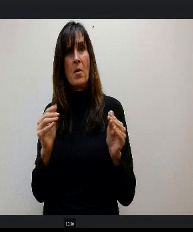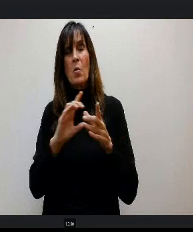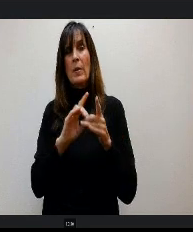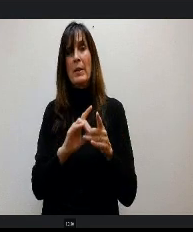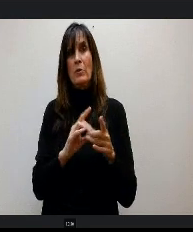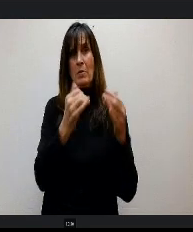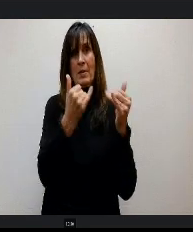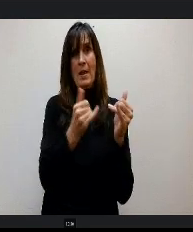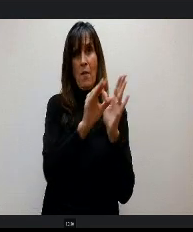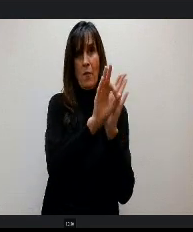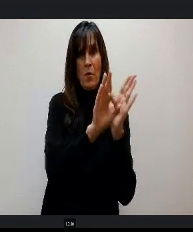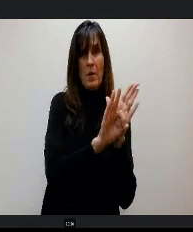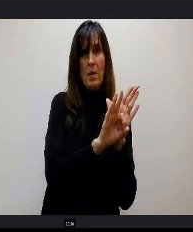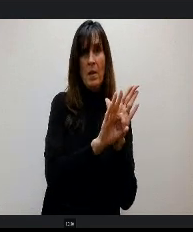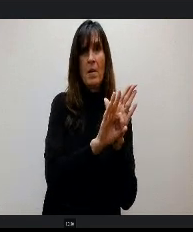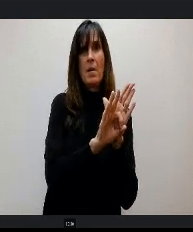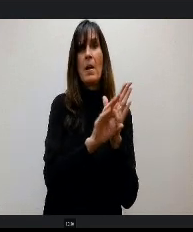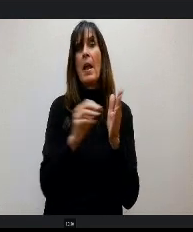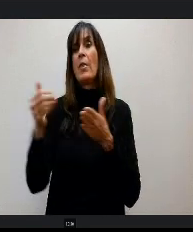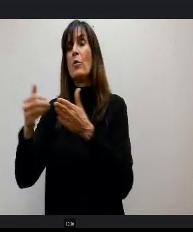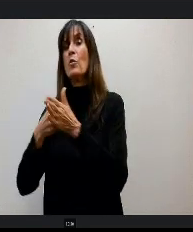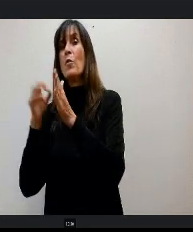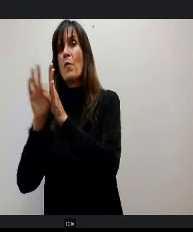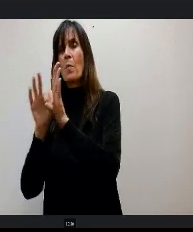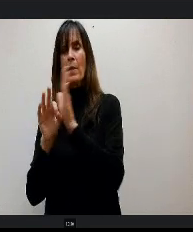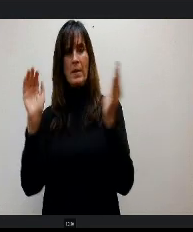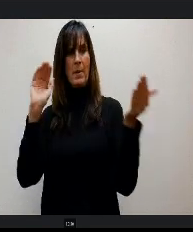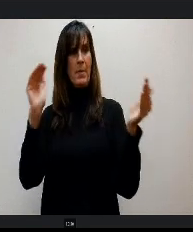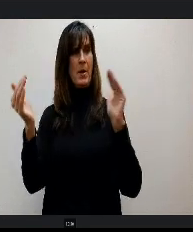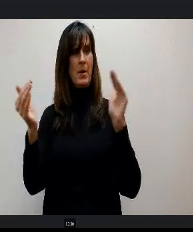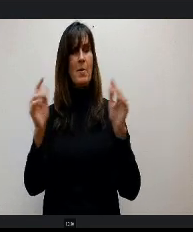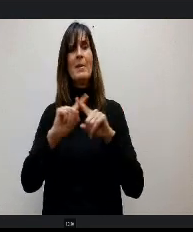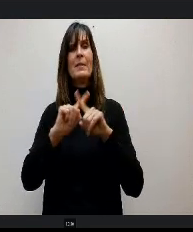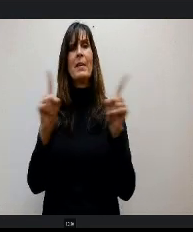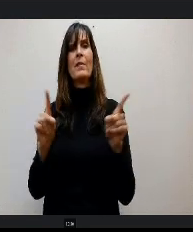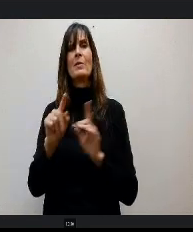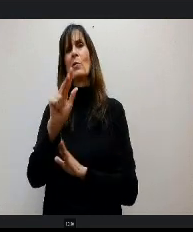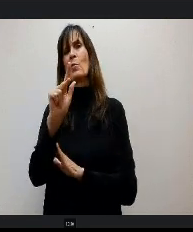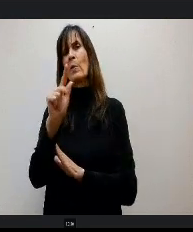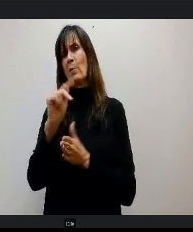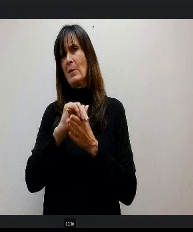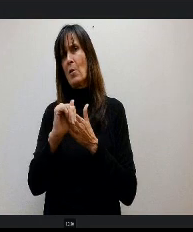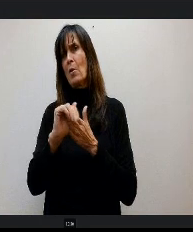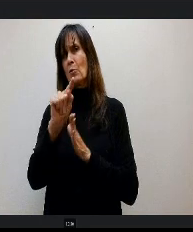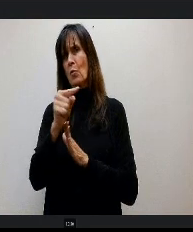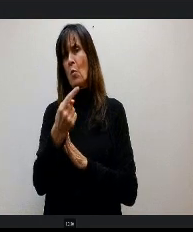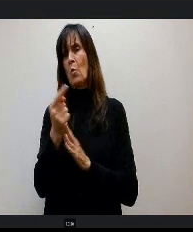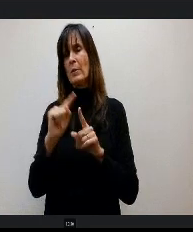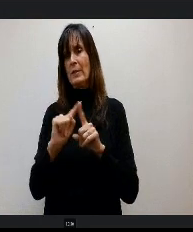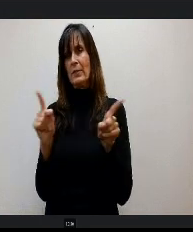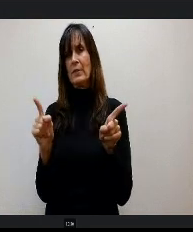d what we would get under the new, it's a difference of about 20 3 and as Superintendent Haber mentioned